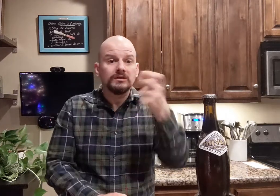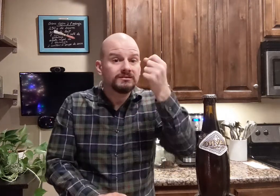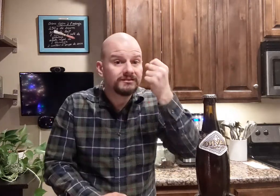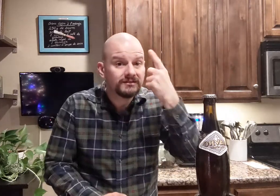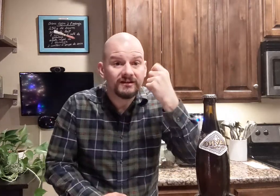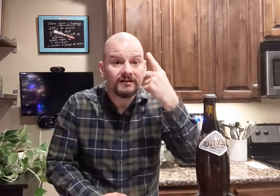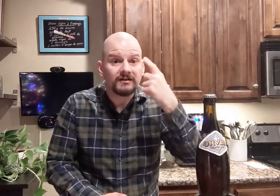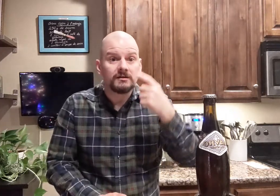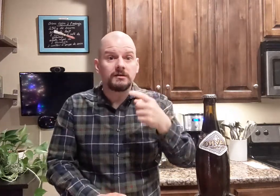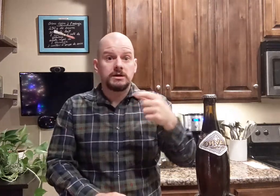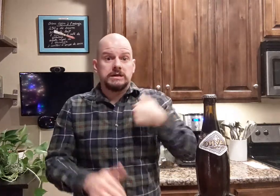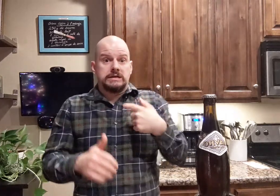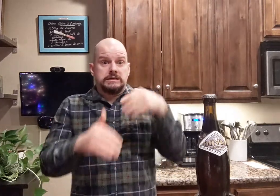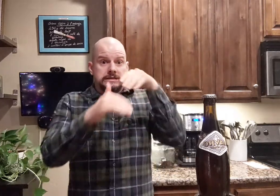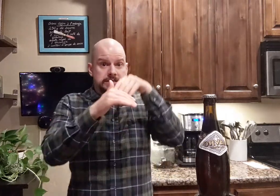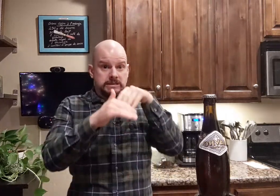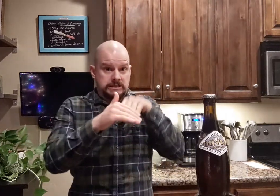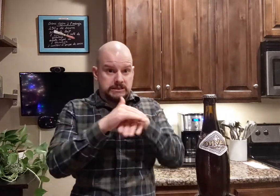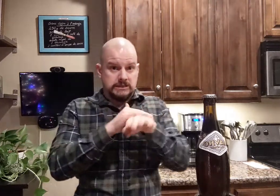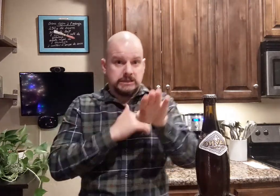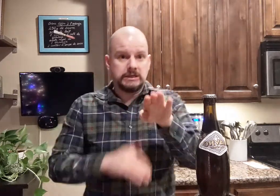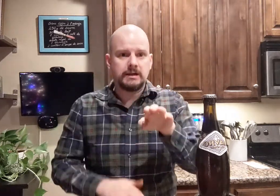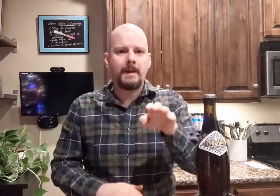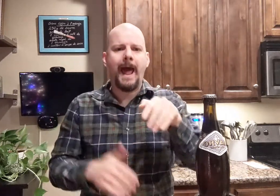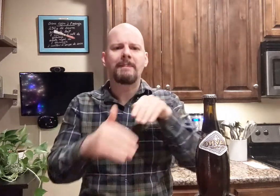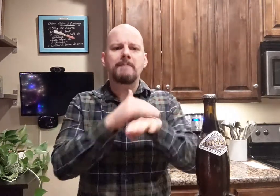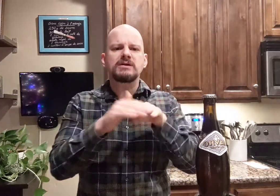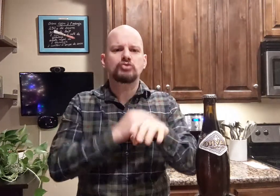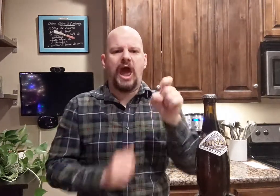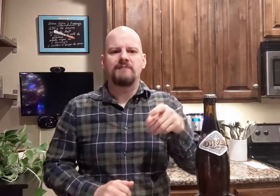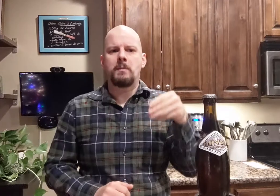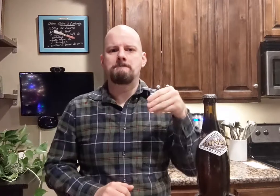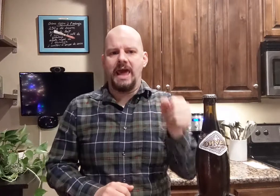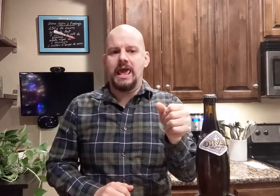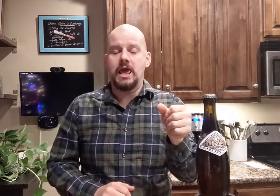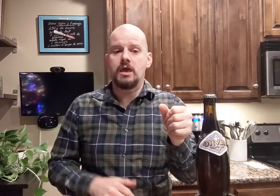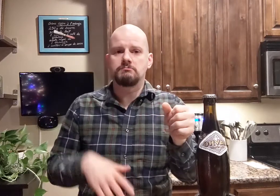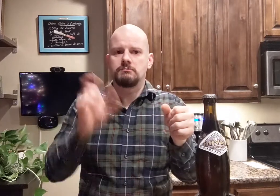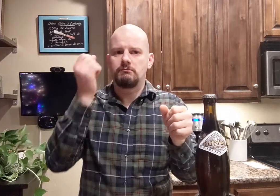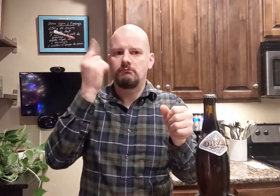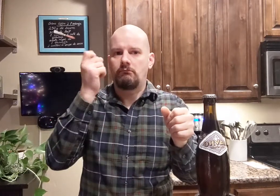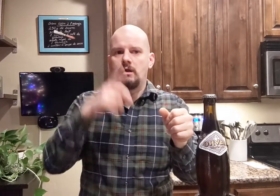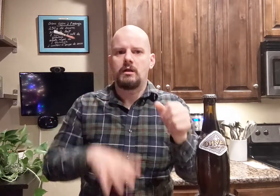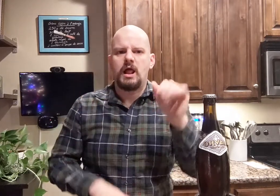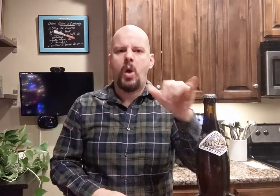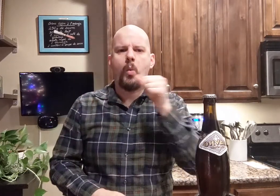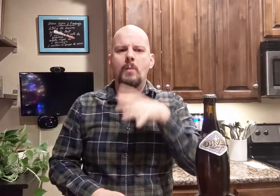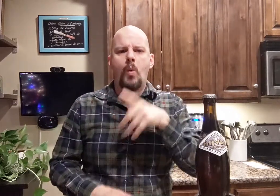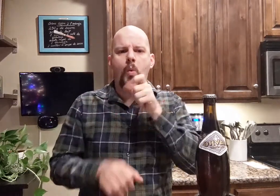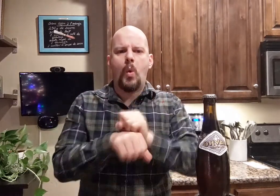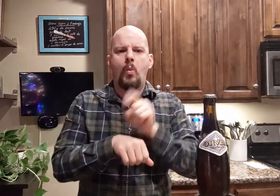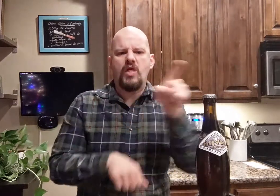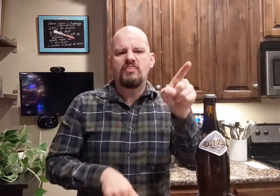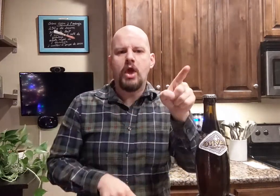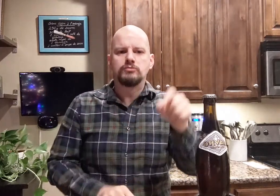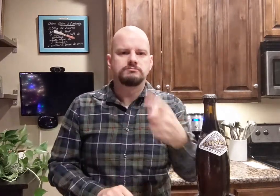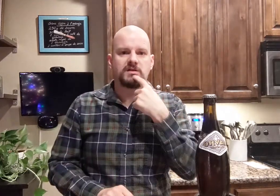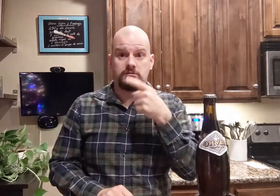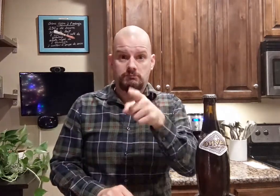When I got to the admission where you would have to pay... There was a woman who worked there found out that I was deaf,